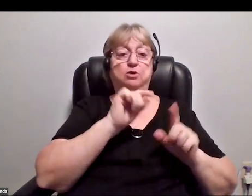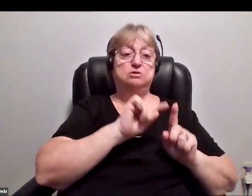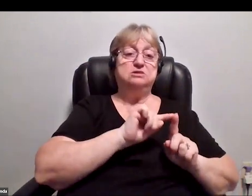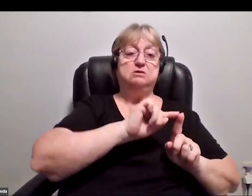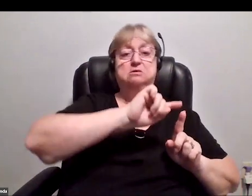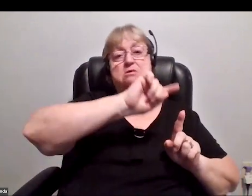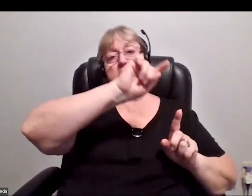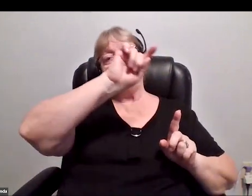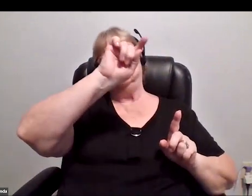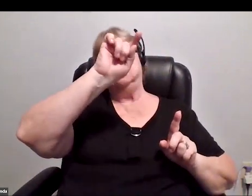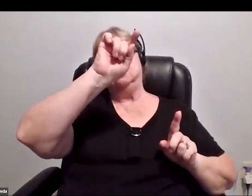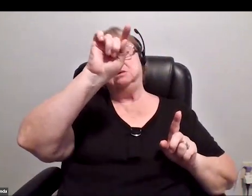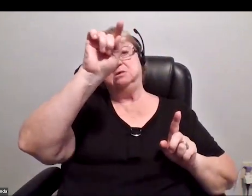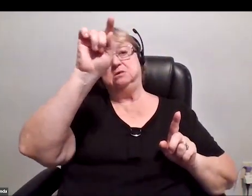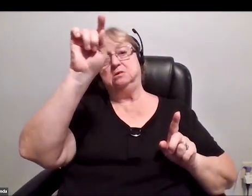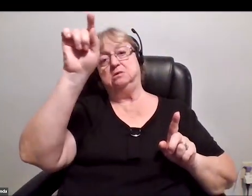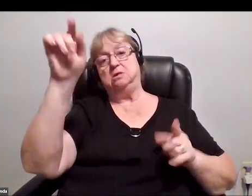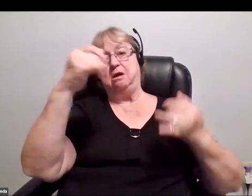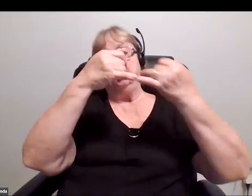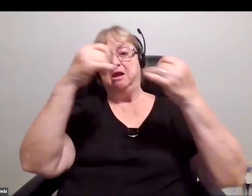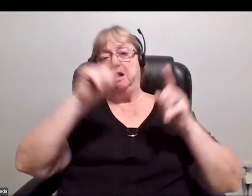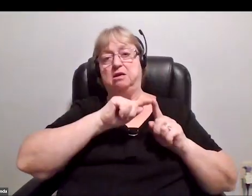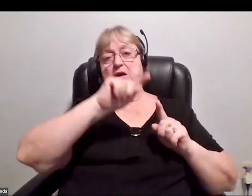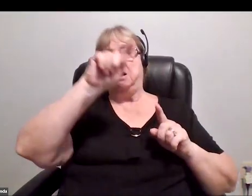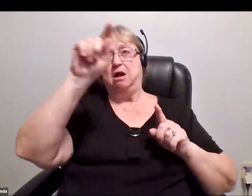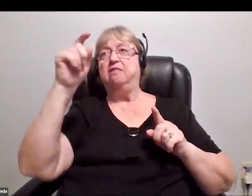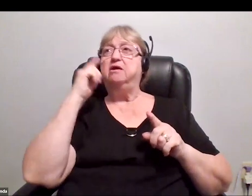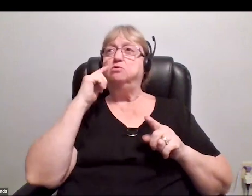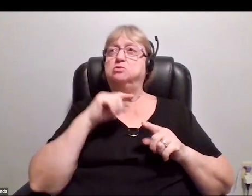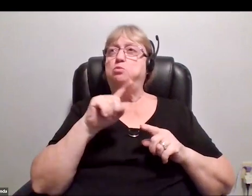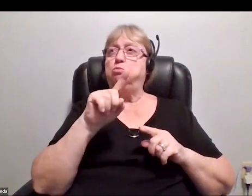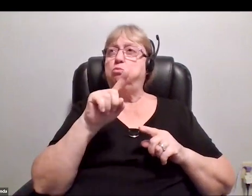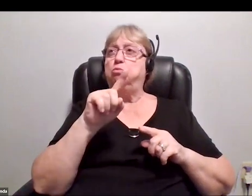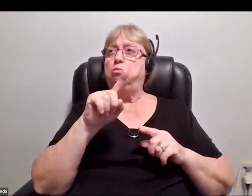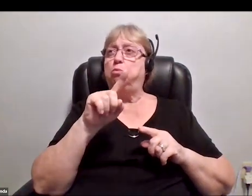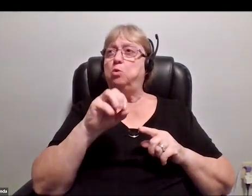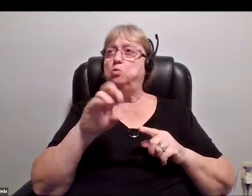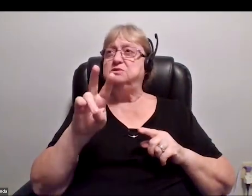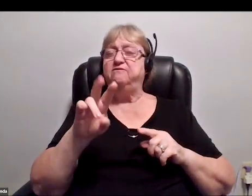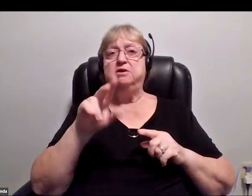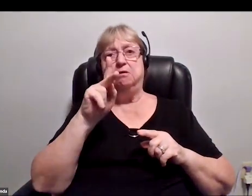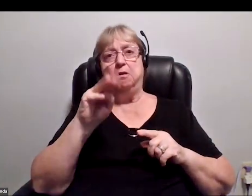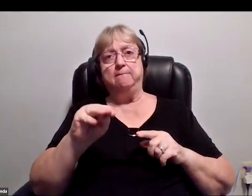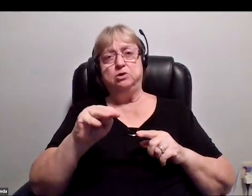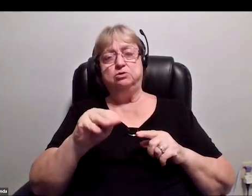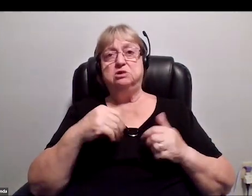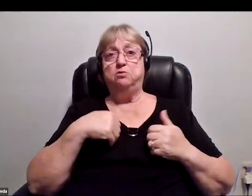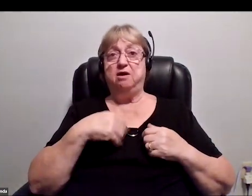We cross the Kármán line, in our case, I think we went to 107 km. , and had about 4 minutes of weightlessness,